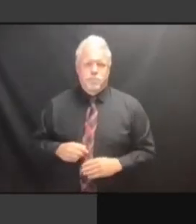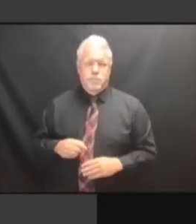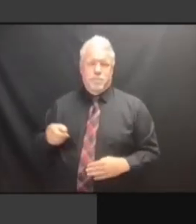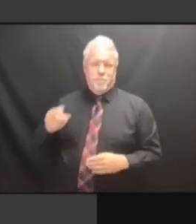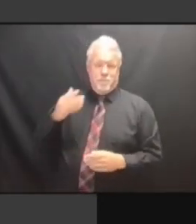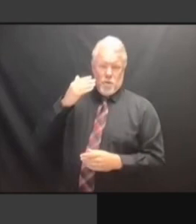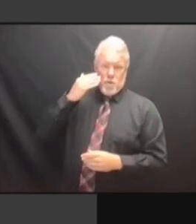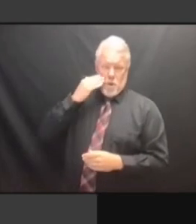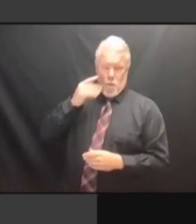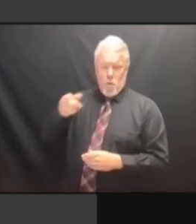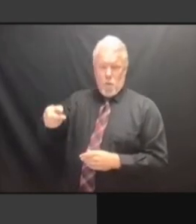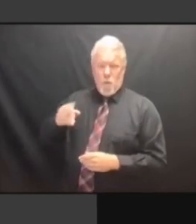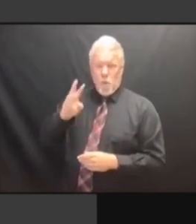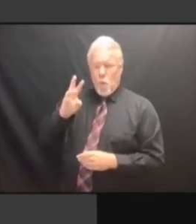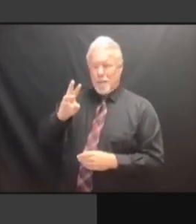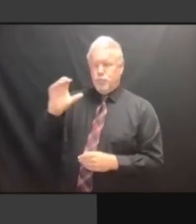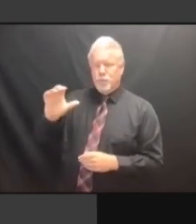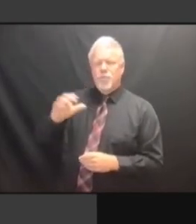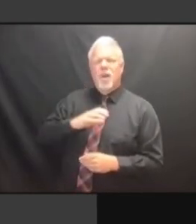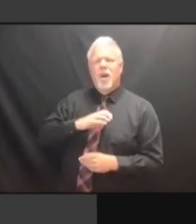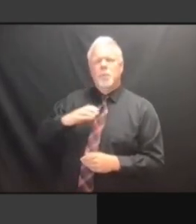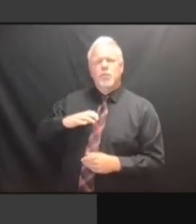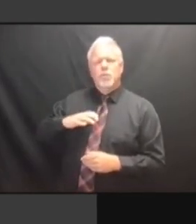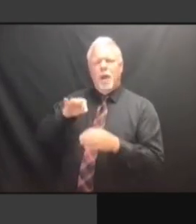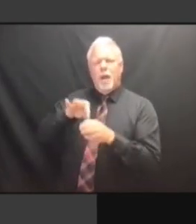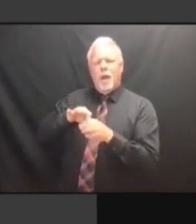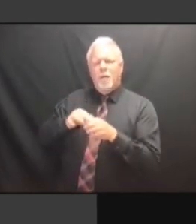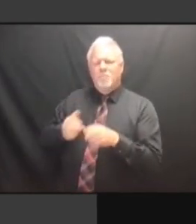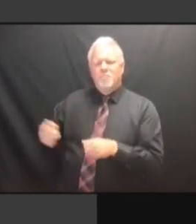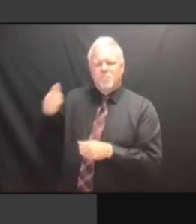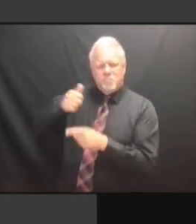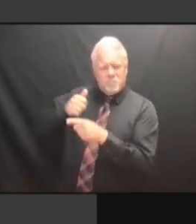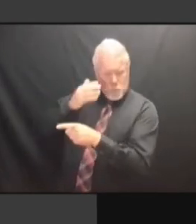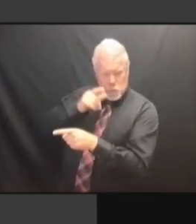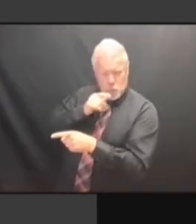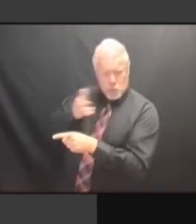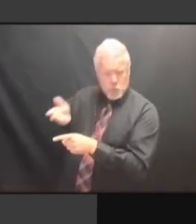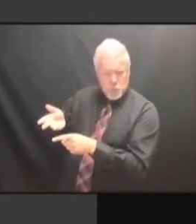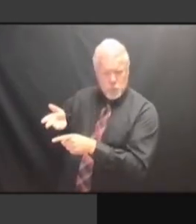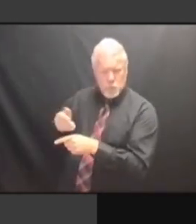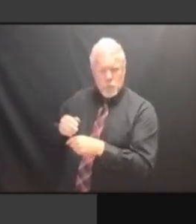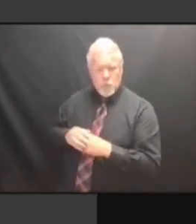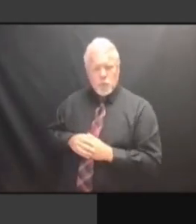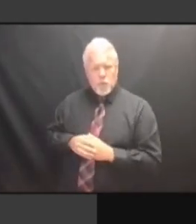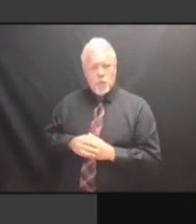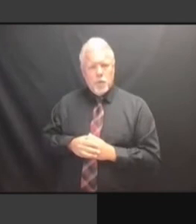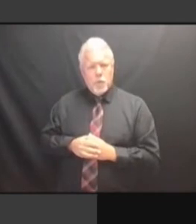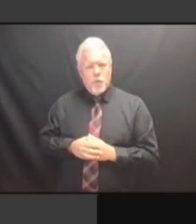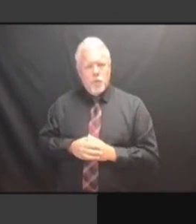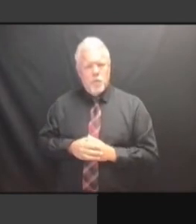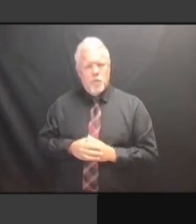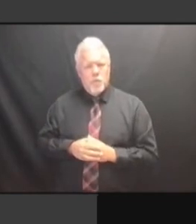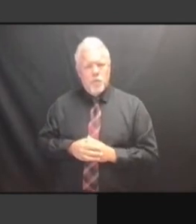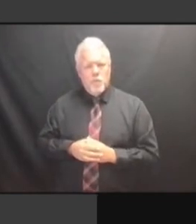WITH -- WE HAD GONE DOWN TO HAVE A MEETING WITH THEM WITH -- WE HAD GONE DOWN TO HAVE A MEETING WITH THEM BECAUSE A MEETING WITH THEM BECAUSE A MEETING WITH THEM BECAUSE SUBSEQUENT A MEETING WITH THEM BECAUSE SUBSEQUENT TO A MEETING WITH THEM BECAUSE SUBSEQUENT TO THEIR A MEETING WITH THEM BECAUSE SUBSEQUENT TO THEIR LETTER A MEETING WITH THEM BECAUSE SUBSEQUENT TO THEIR LETTER THAT SUBSEQUENT TO THEIR LETTER THAT SUBSEQUENT TO THEIR LETTER THAT THEY SUBSEQUENT TO THEIR LETTER THAT THEY SUBMITTED, SUBSEQUENT TO THEIR LETTER THAT THEY SUBMITTED, THAT SUBSEQUENT TO THEIR LETTER THAT THEY SUBMITTED, THAT THEY SUBSEQUENT TO THEIR LETTER THAT THEY SUBMITTED, THAT THEY GAVE THEY SUBMITTED, THAT THEY GAVE THEY SUBMITTED, THAT THEY GAVE TO THEY SUBMITTED, THAT THEY GAVE TO COUNTY